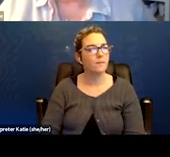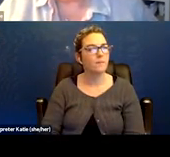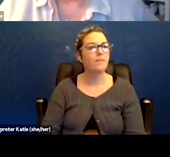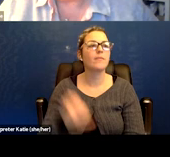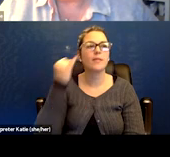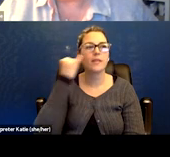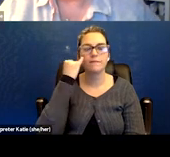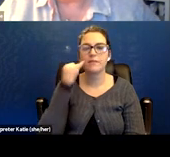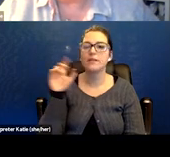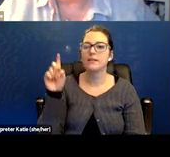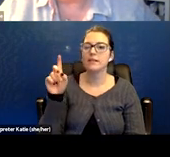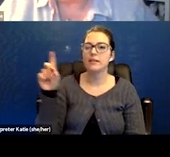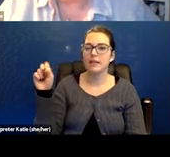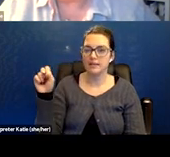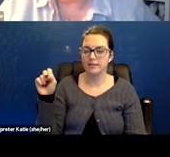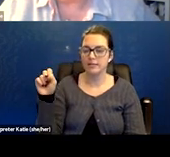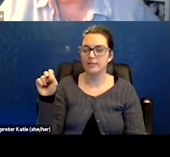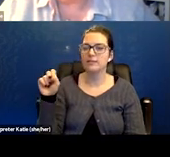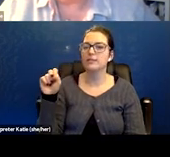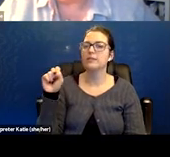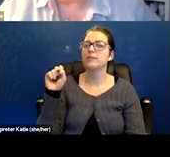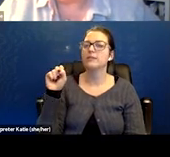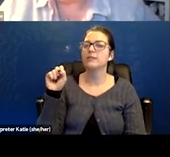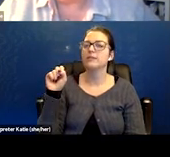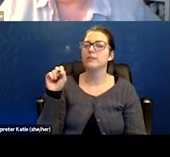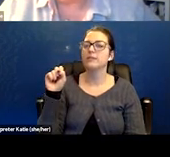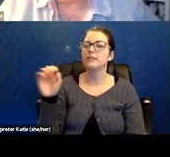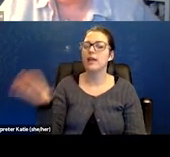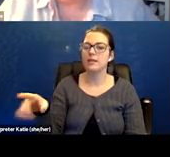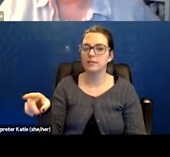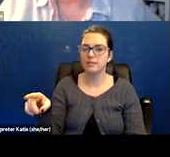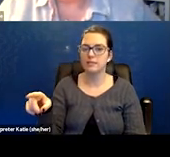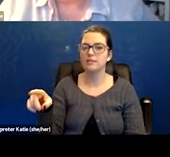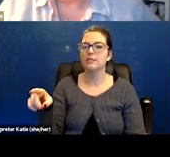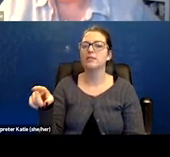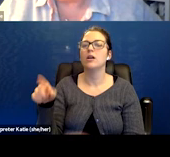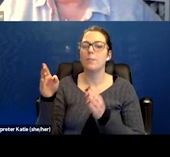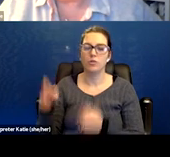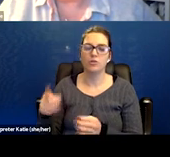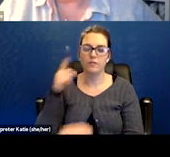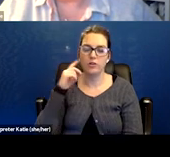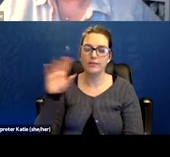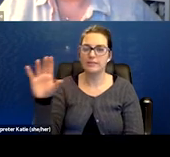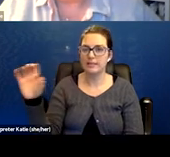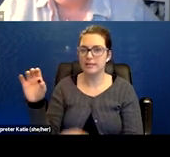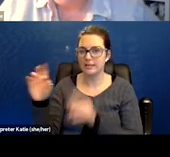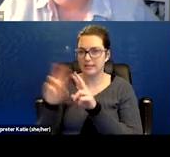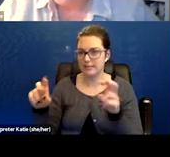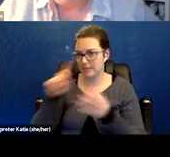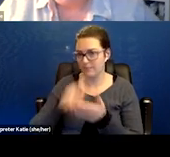to a consultative, an exam, a CP, will that CE examiner make a COVID diagnosis?